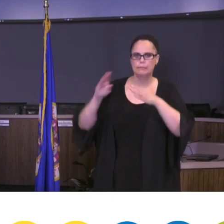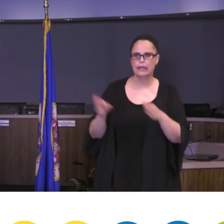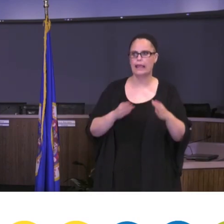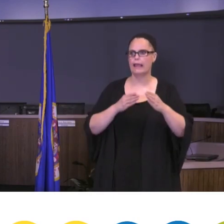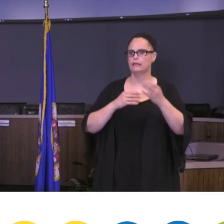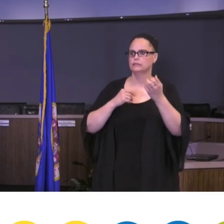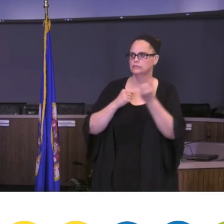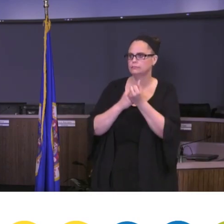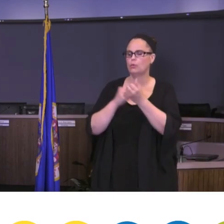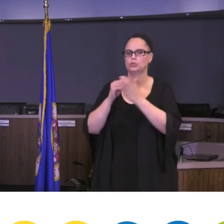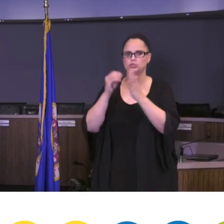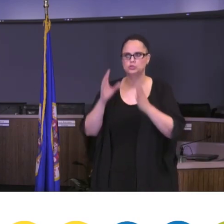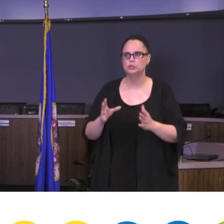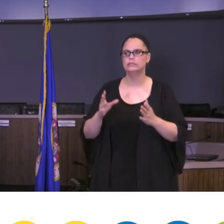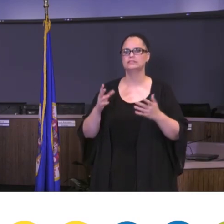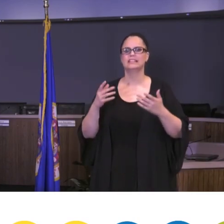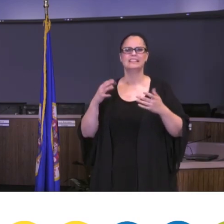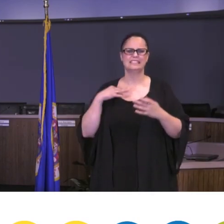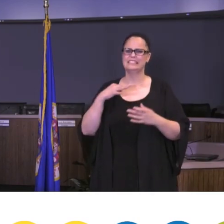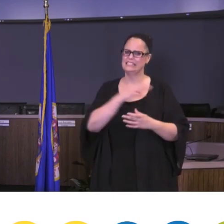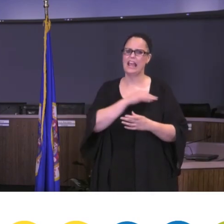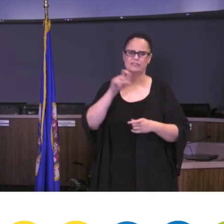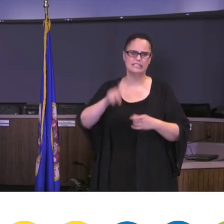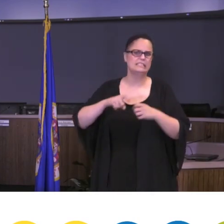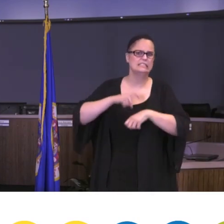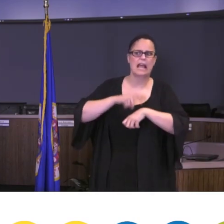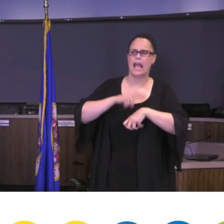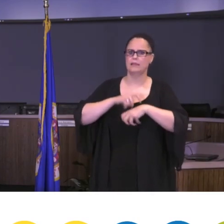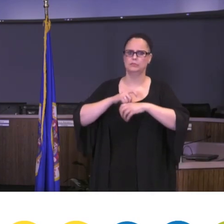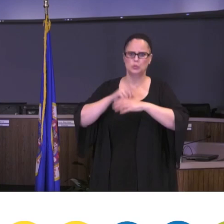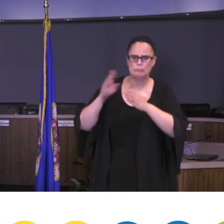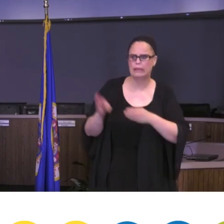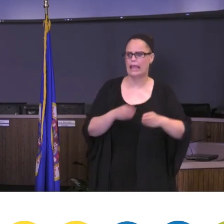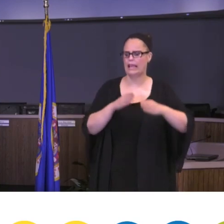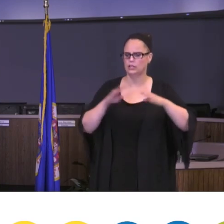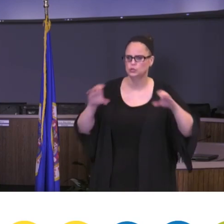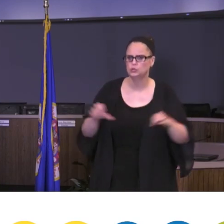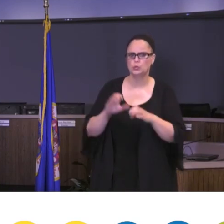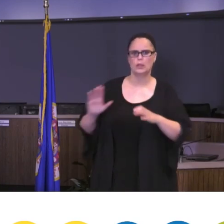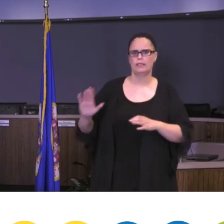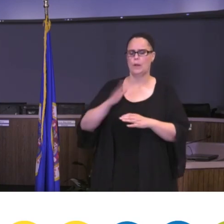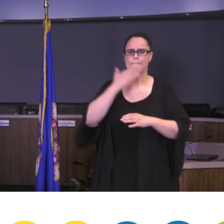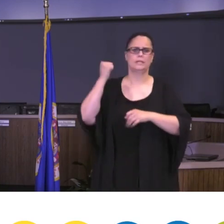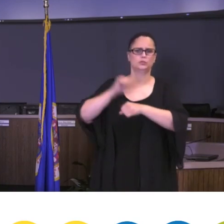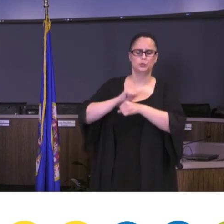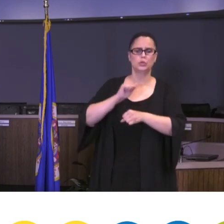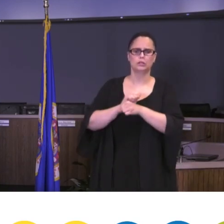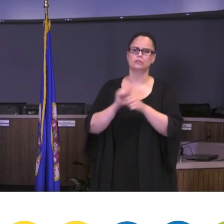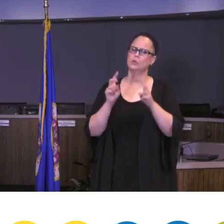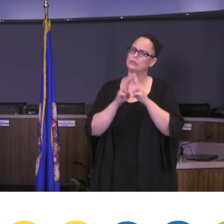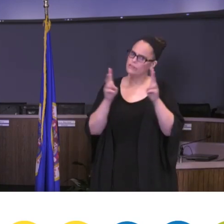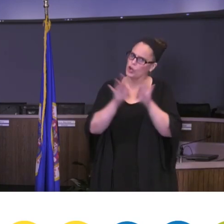I have to give our staff time to do their very best as well. So it's incredibly important for them to have that time.